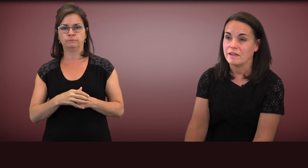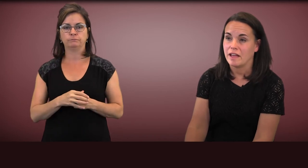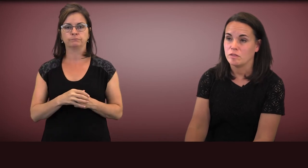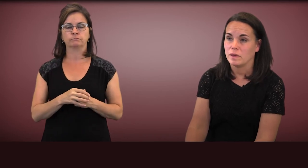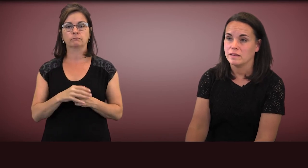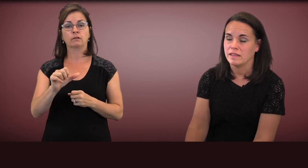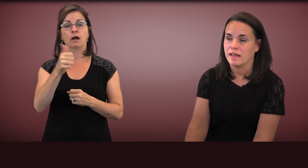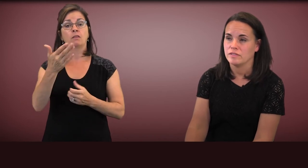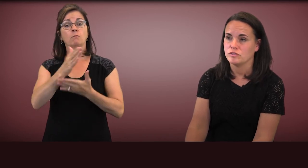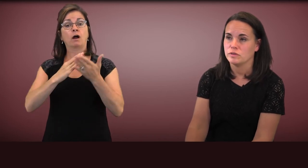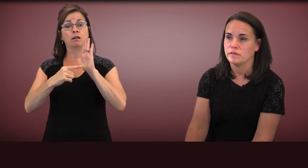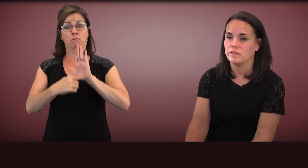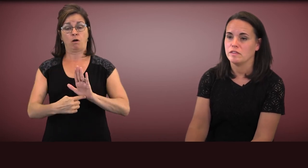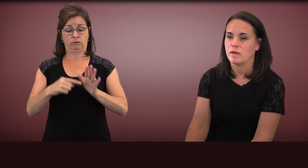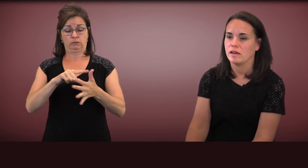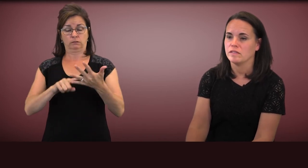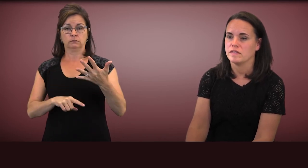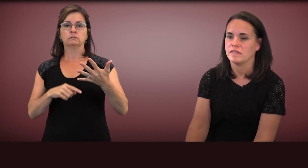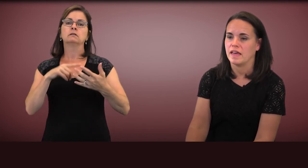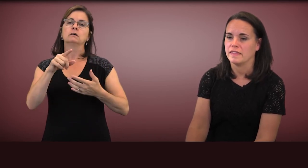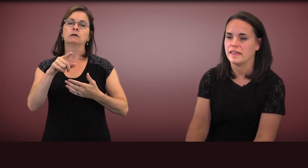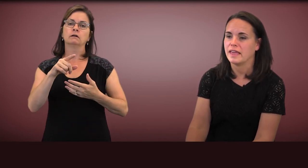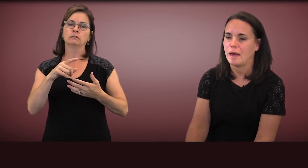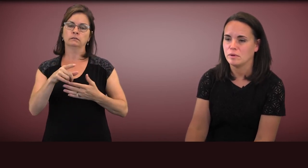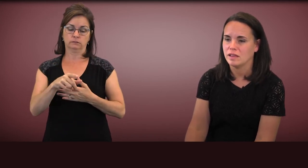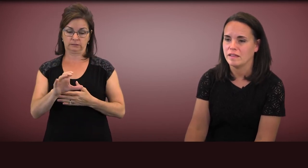Another aspect that's true of these models is that they capitalize